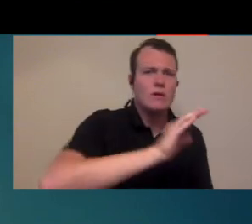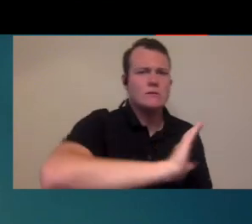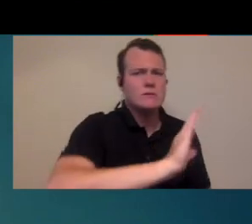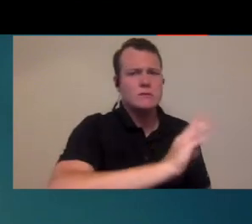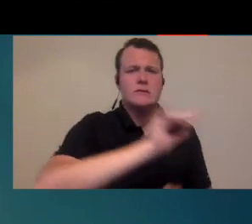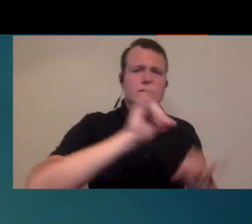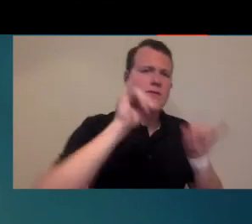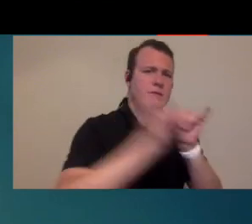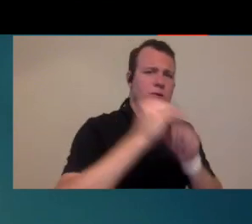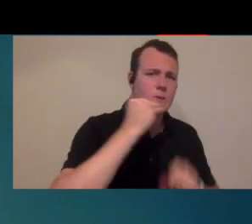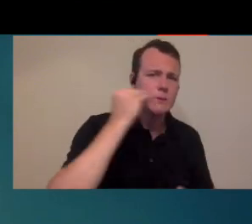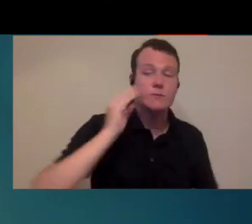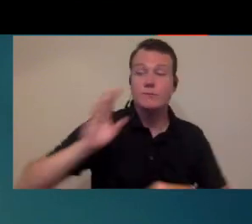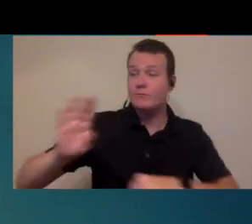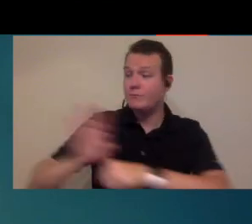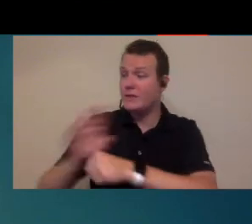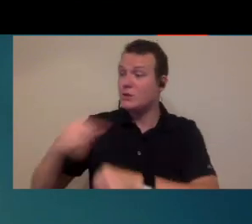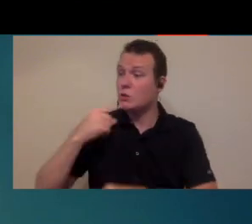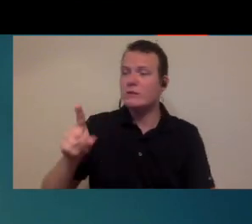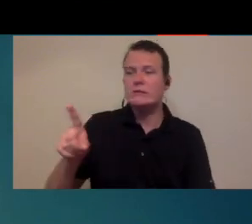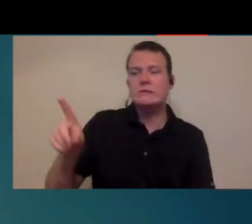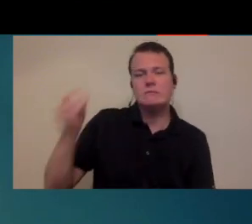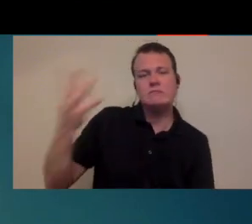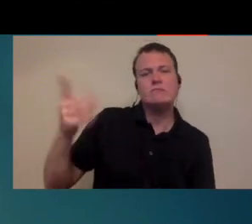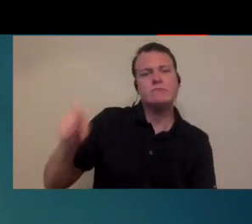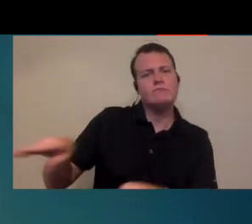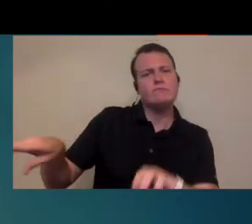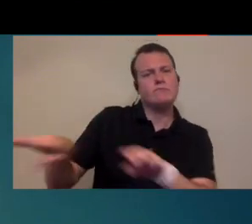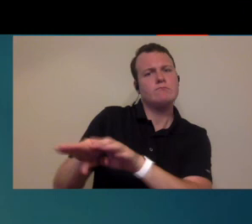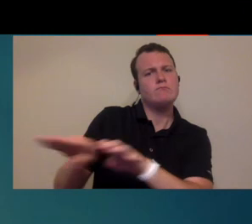they need to stay at home and businesses being told that they probably need to